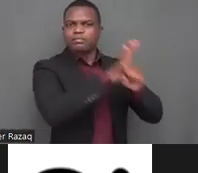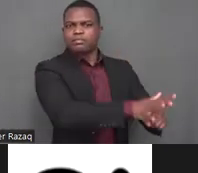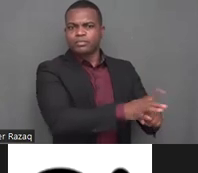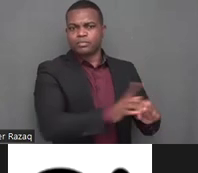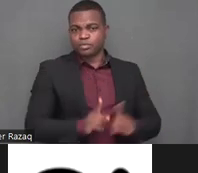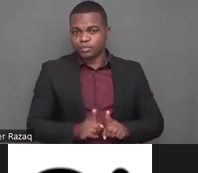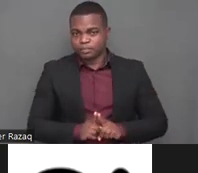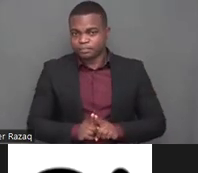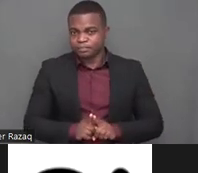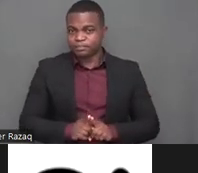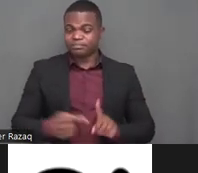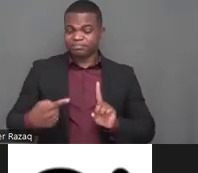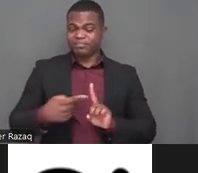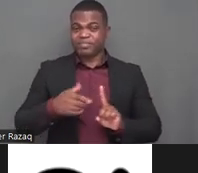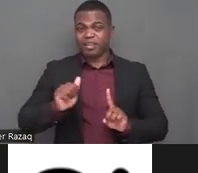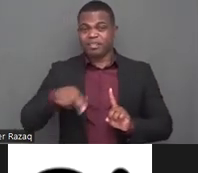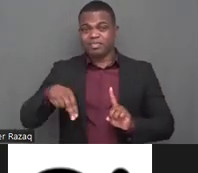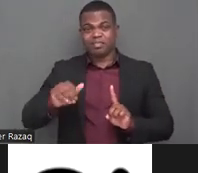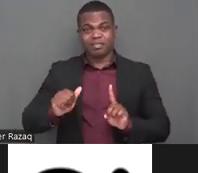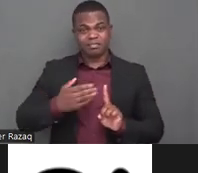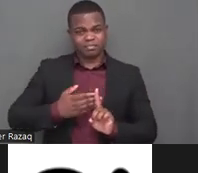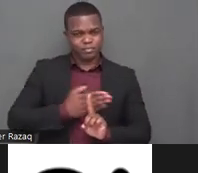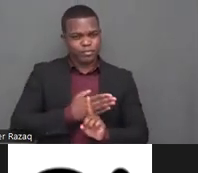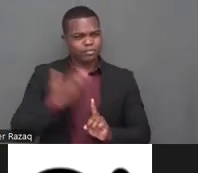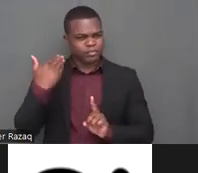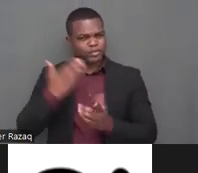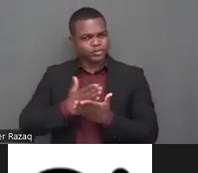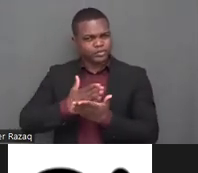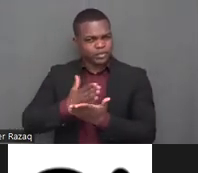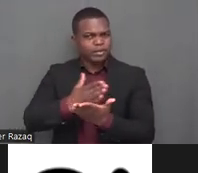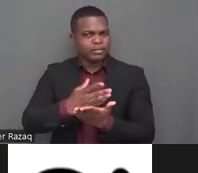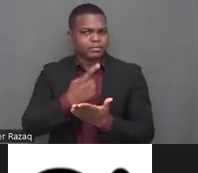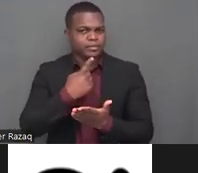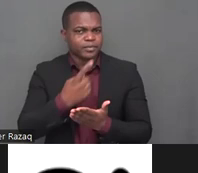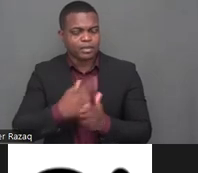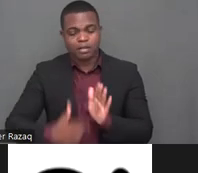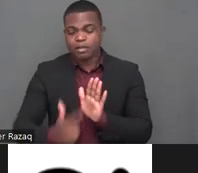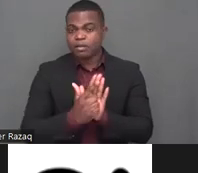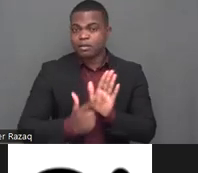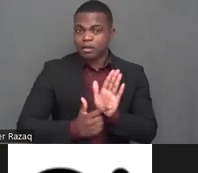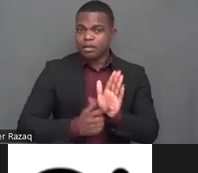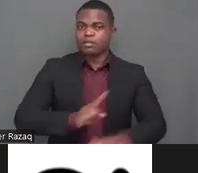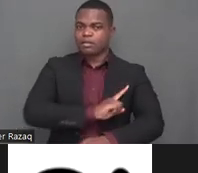that decision making uh cons centering consent and living independently are very much feminist